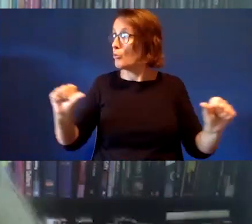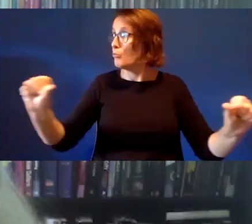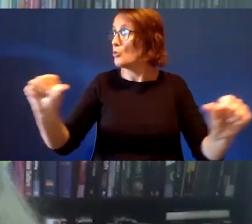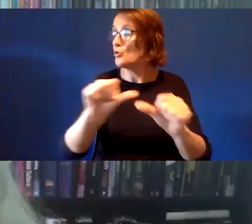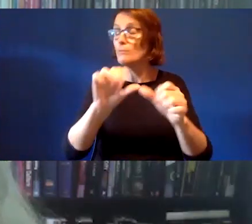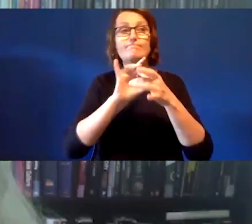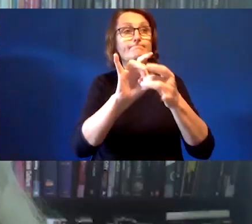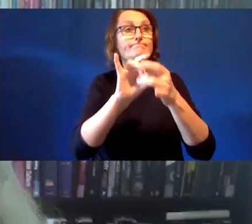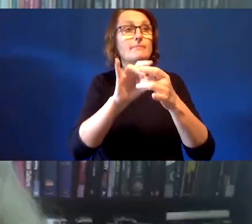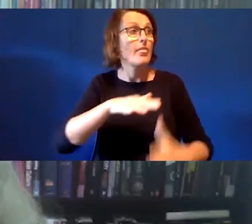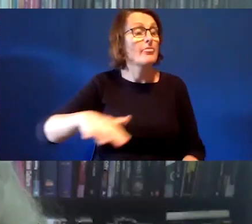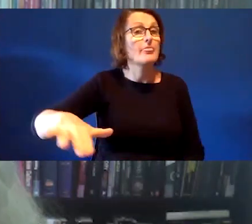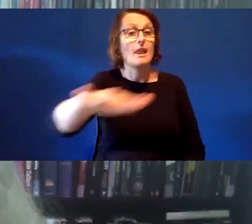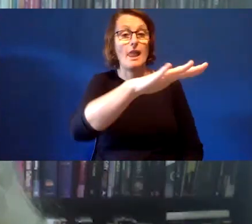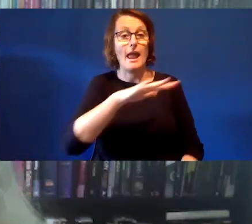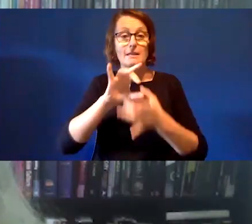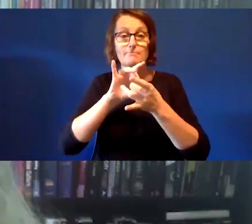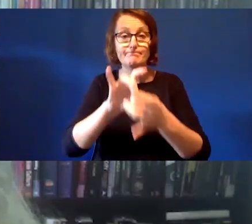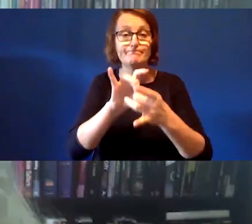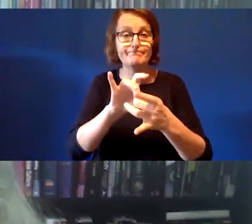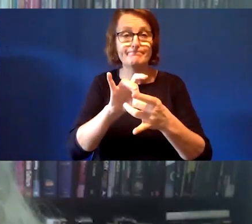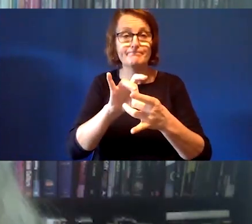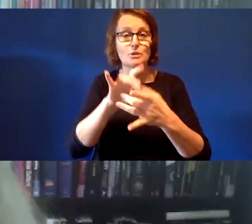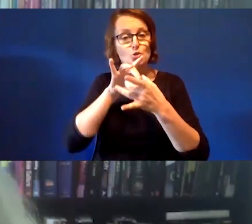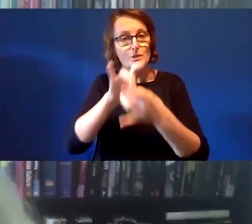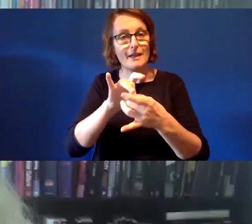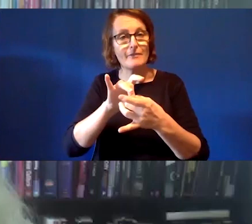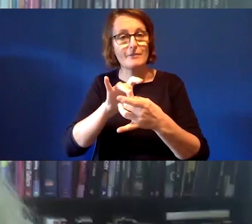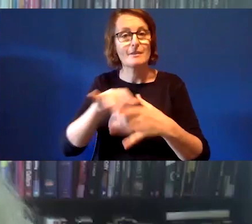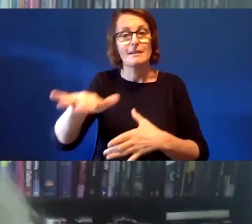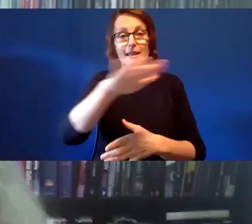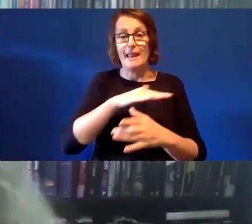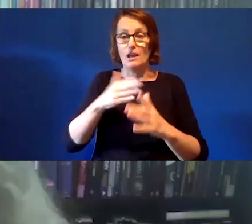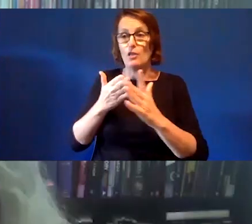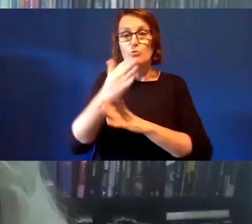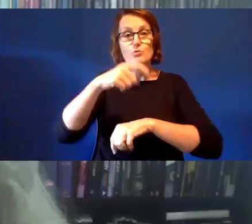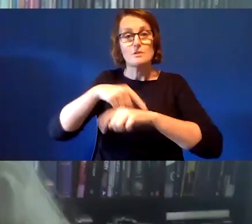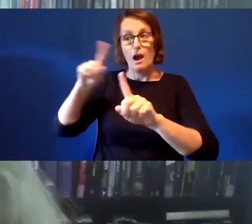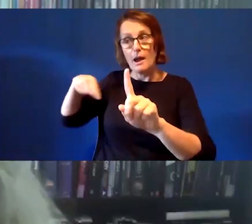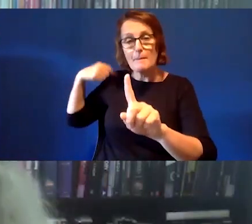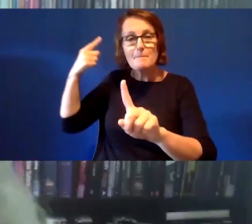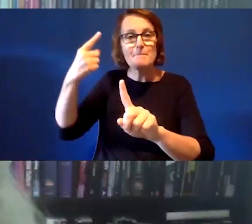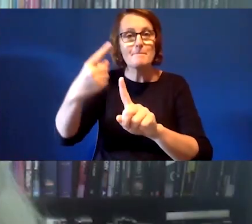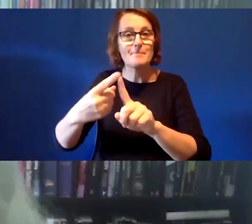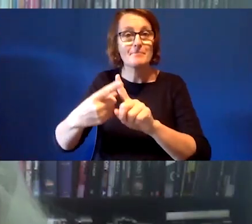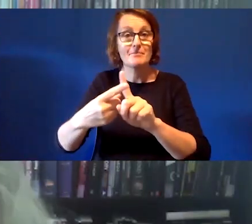that you are in, to connect to the land through time. Through time before colonisation.